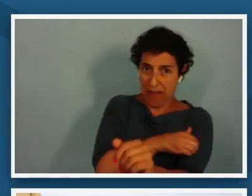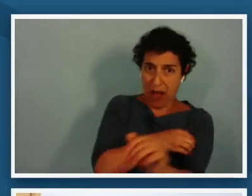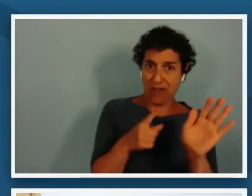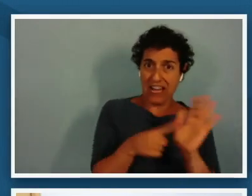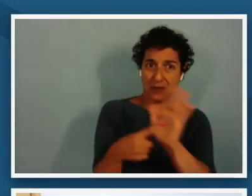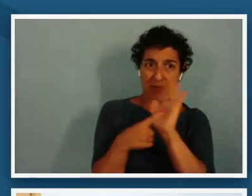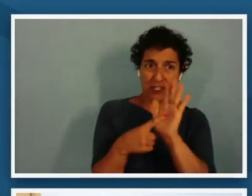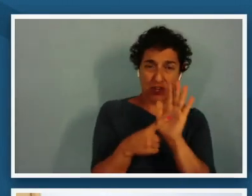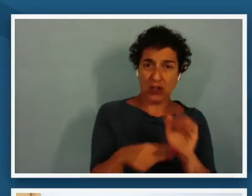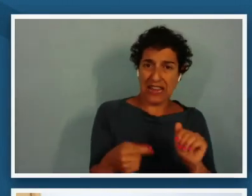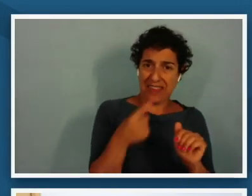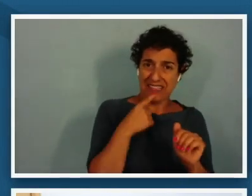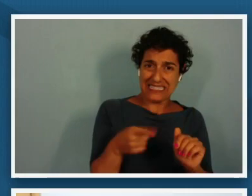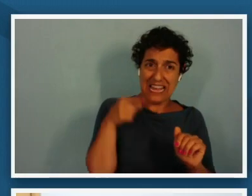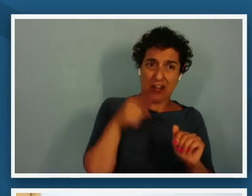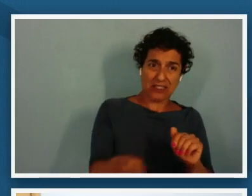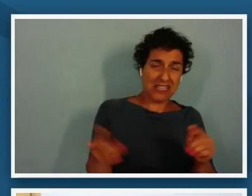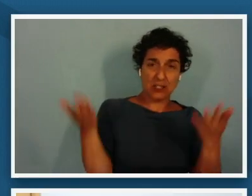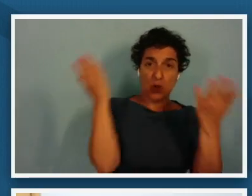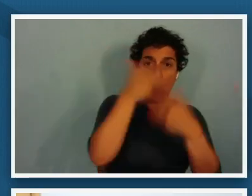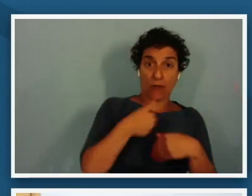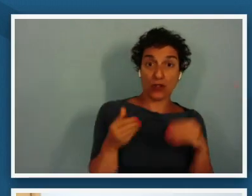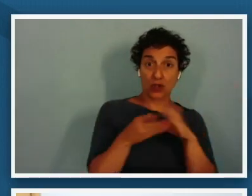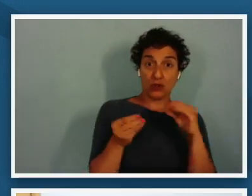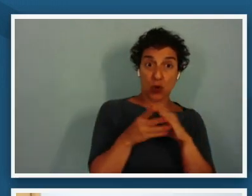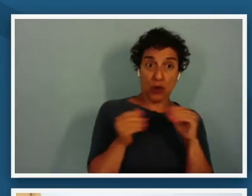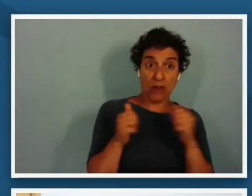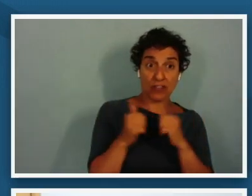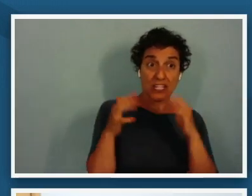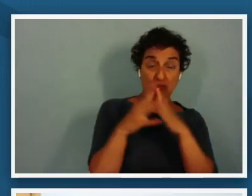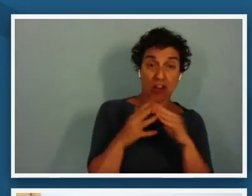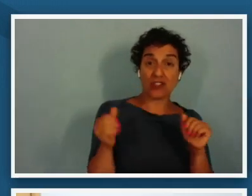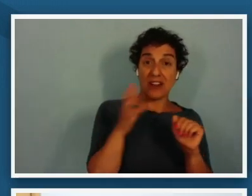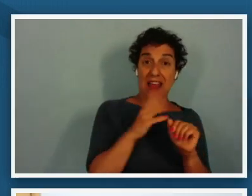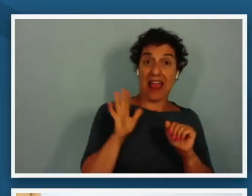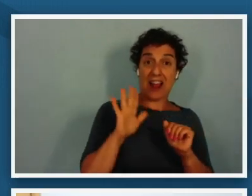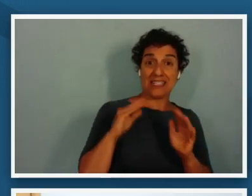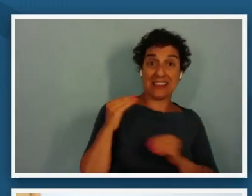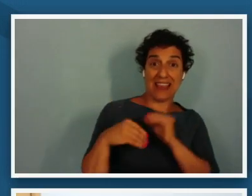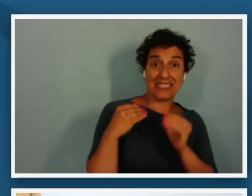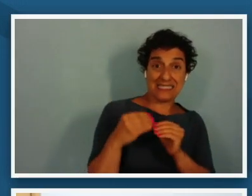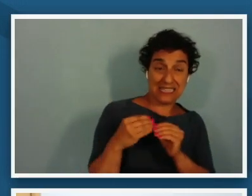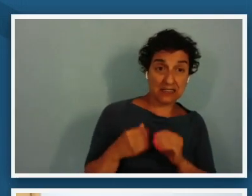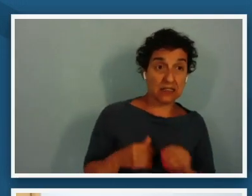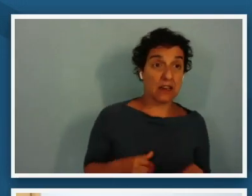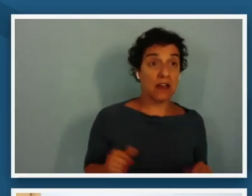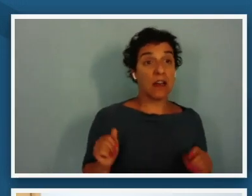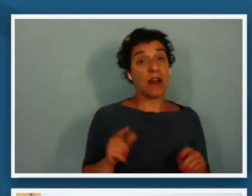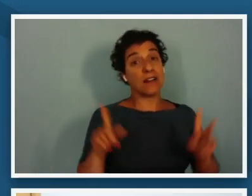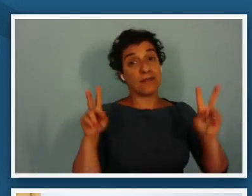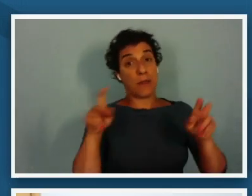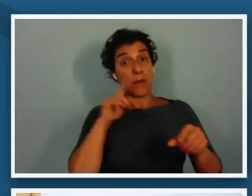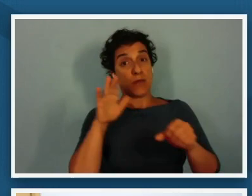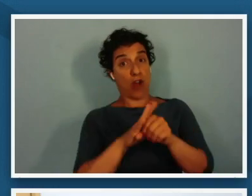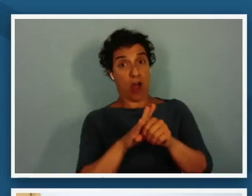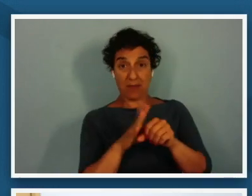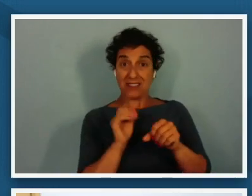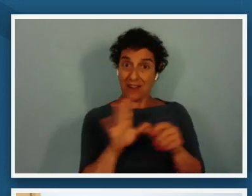overlooked story of reconstruction and its legacies it means that the